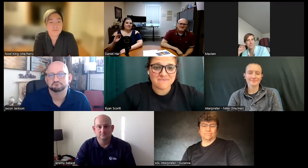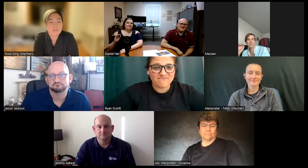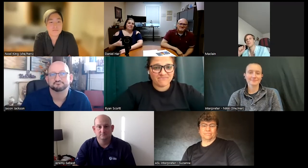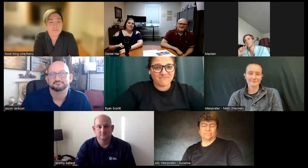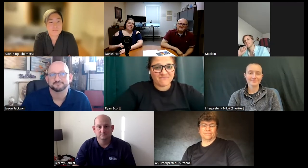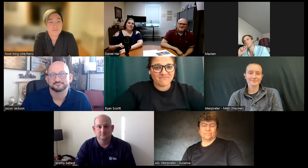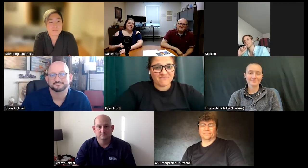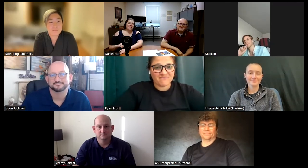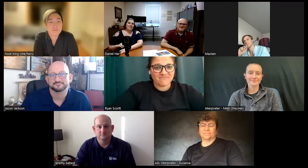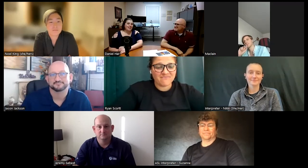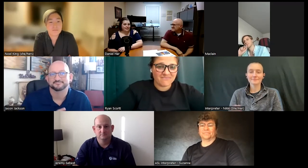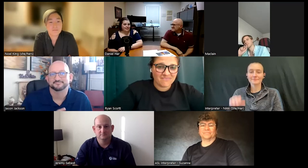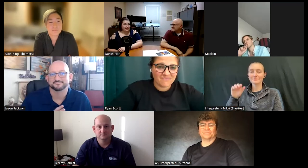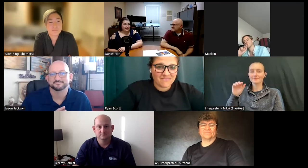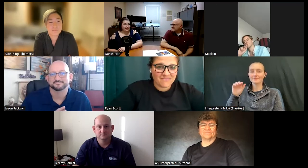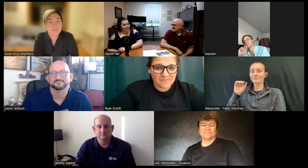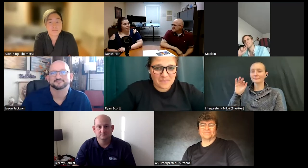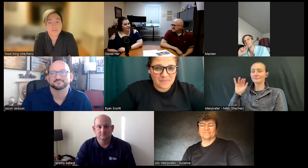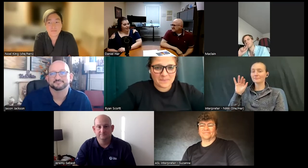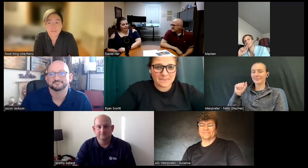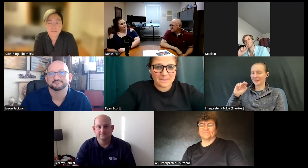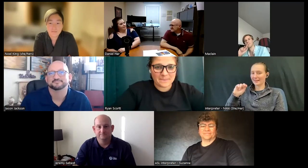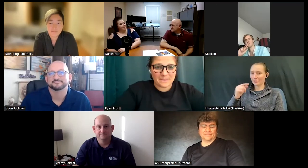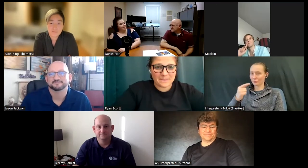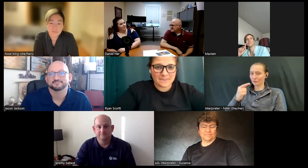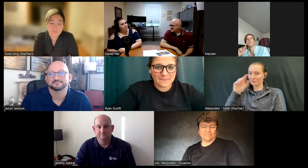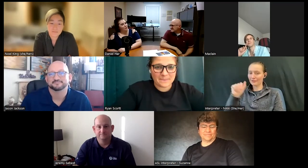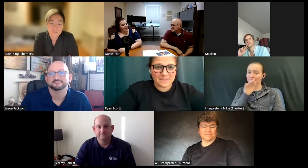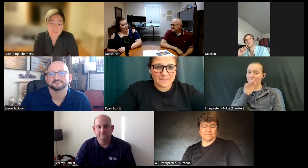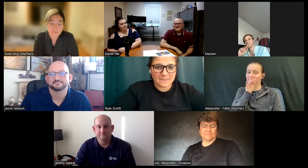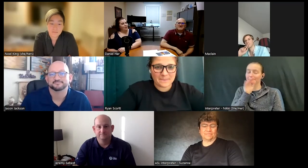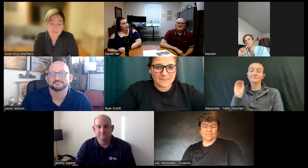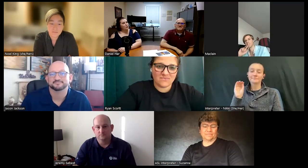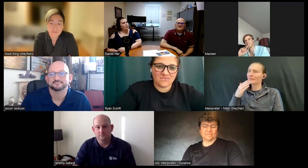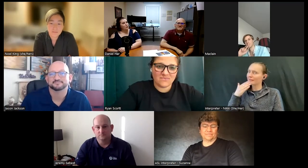this is Angela and thank you Daniel you've had two questions now that